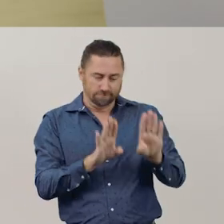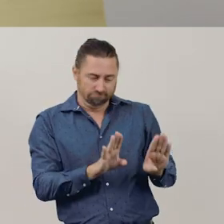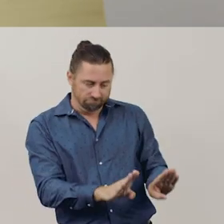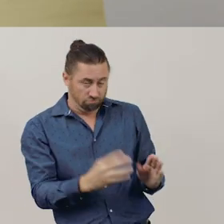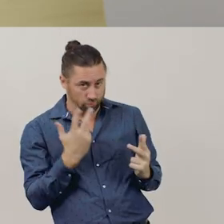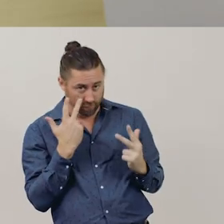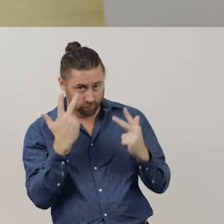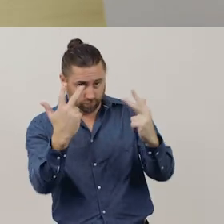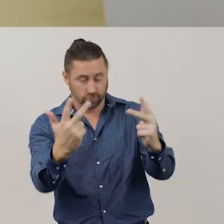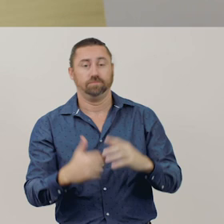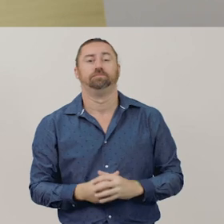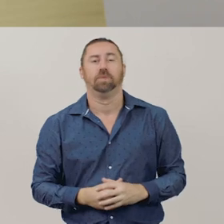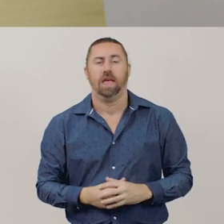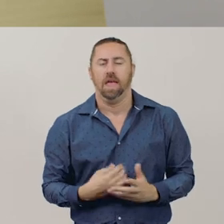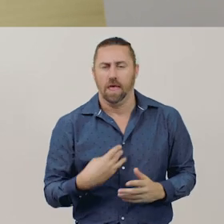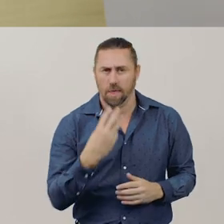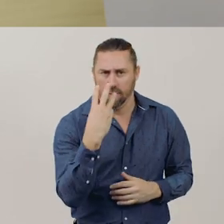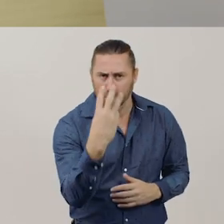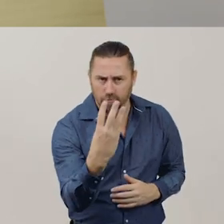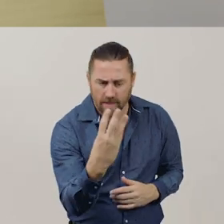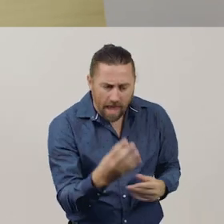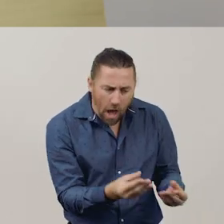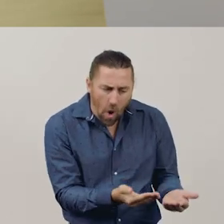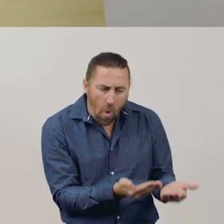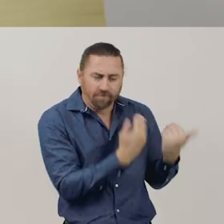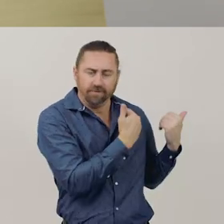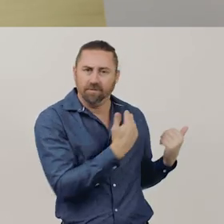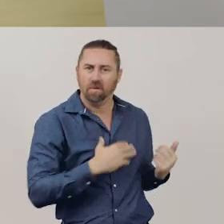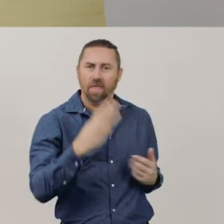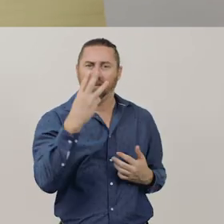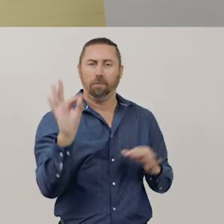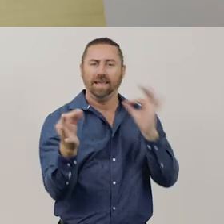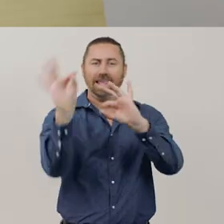Then I’ll remove 3 counters to represent the 3 bees that flew away.